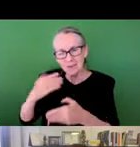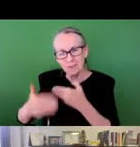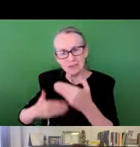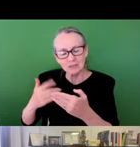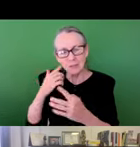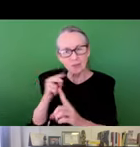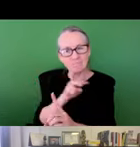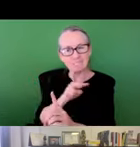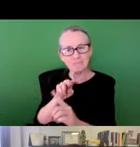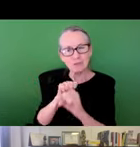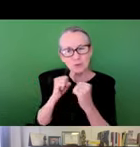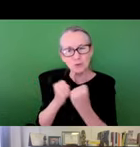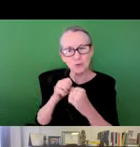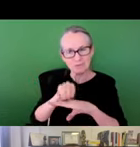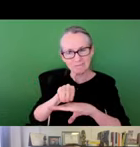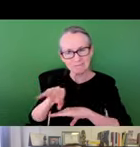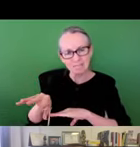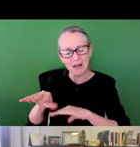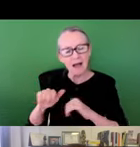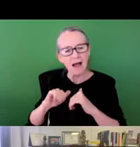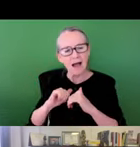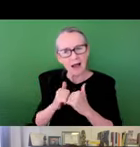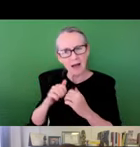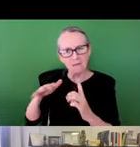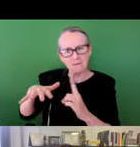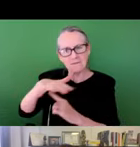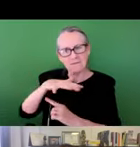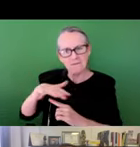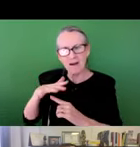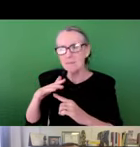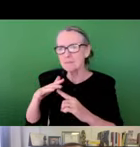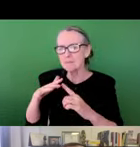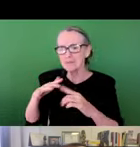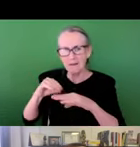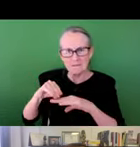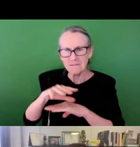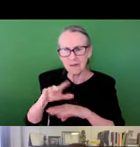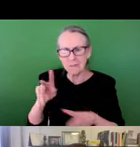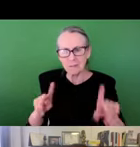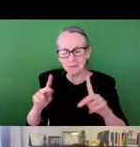largely been studied as physical process. We focus on how infrastructure, environment outcomes and neighborhood